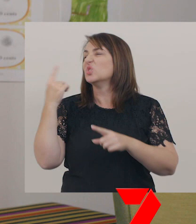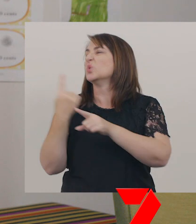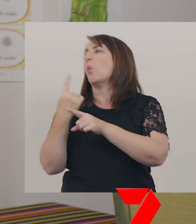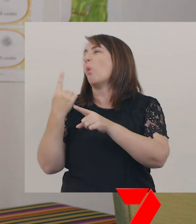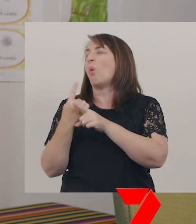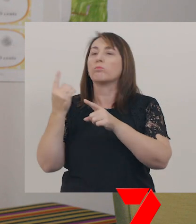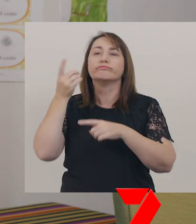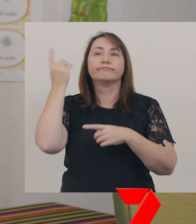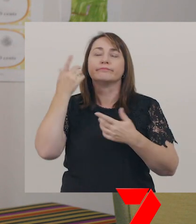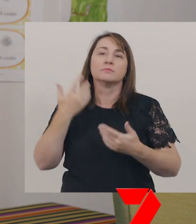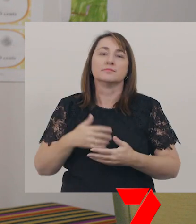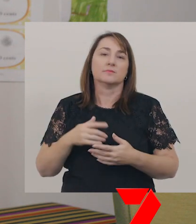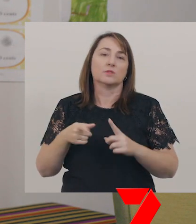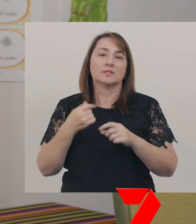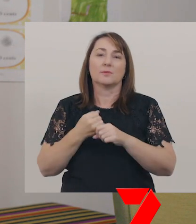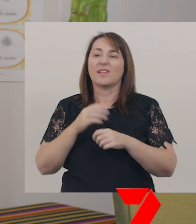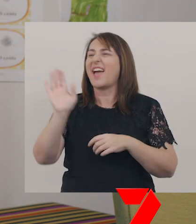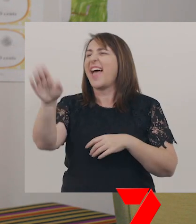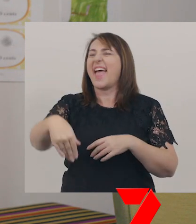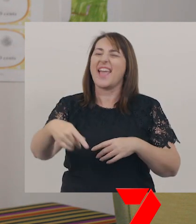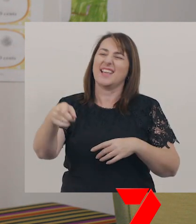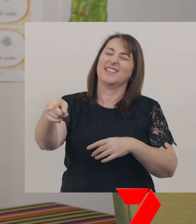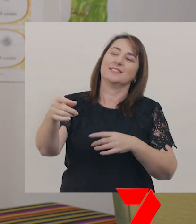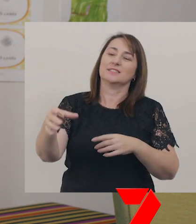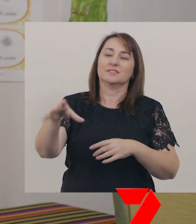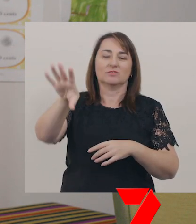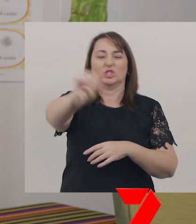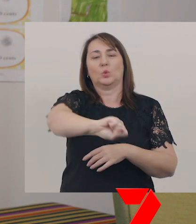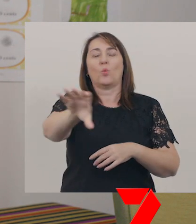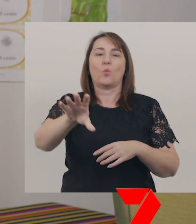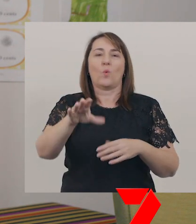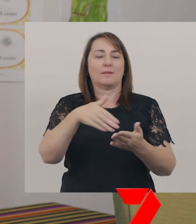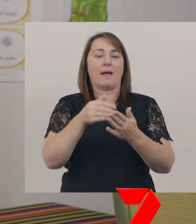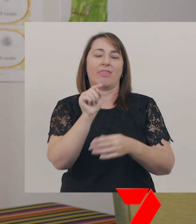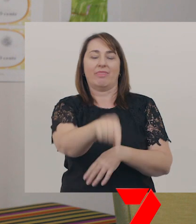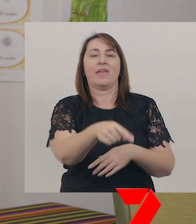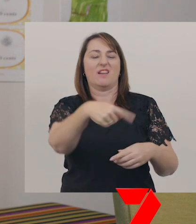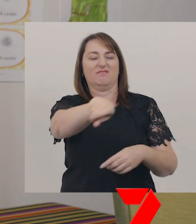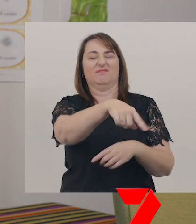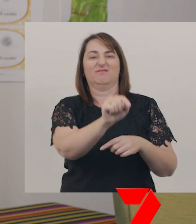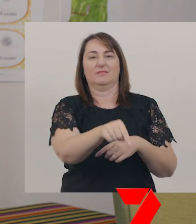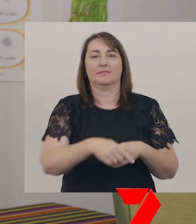For example, “Hey, Manny, squeeze the paint on the lids over there”.